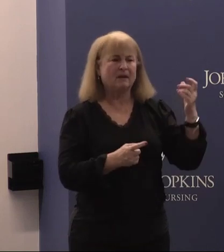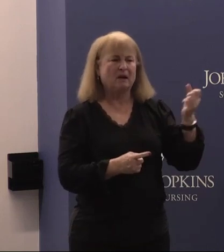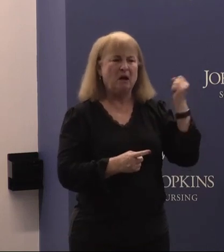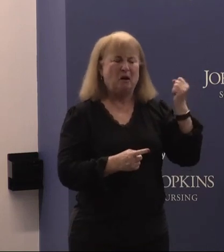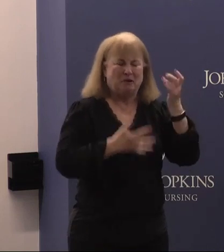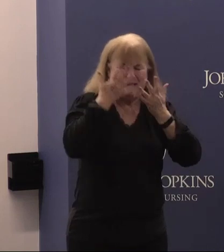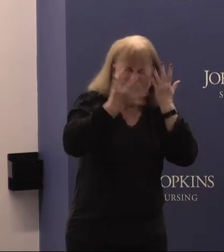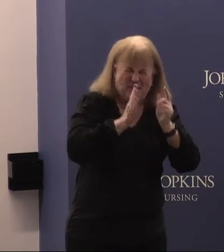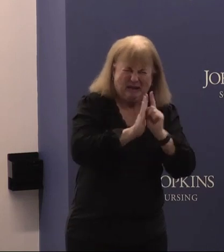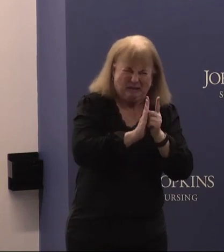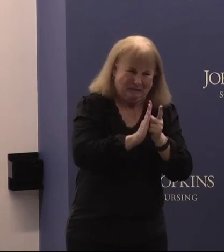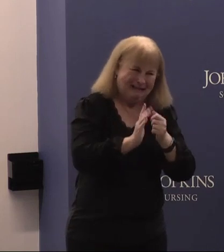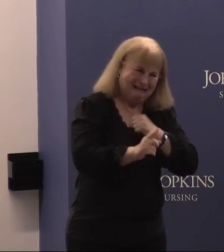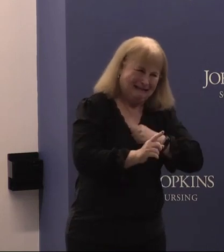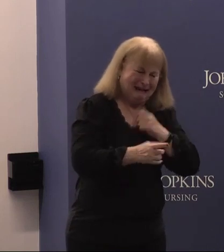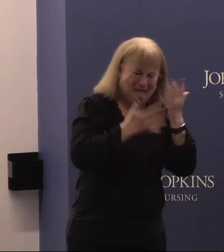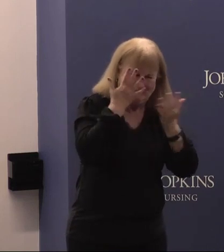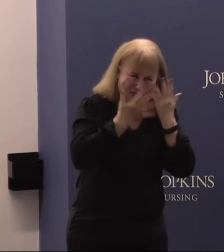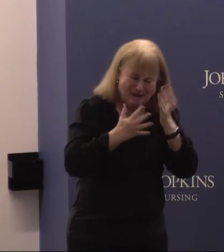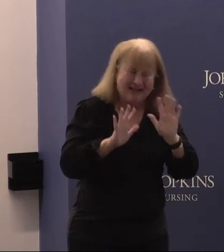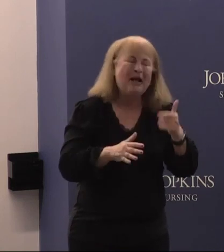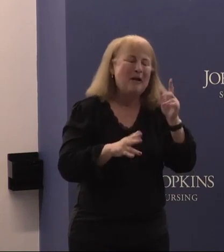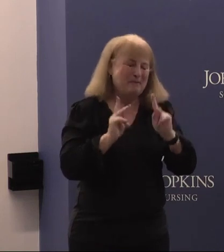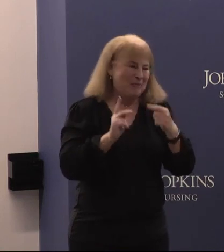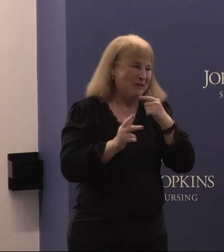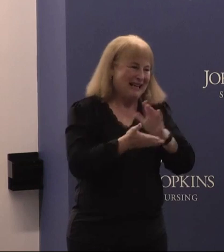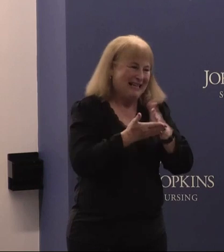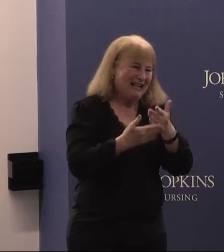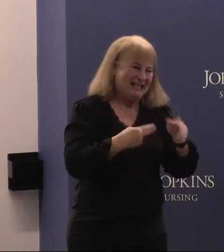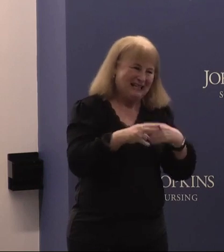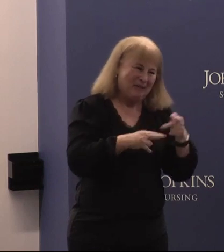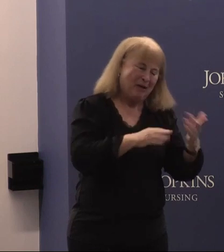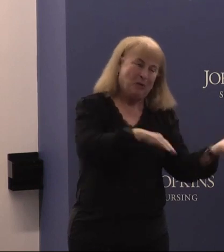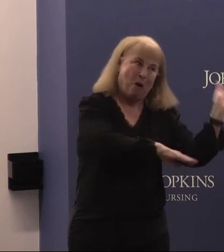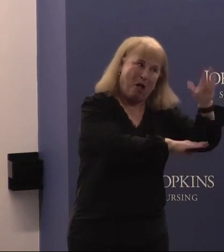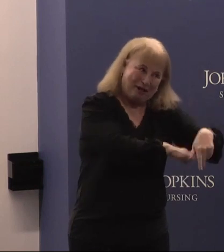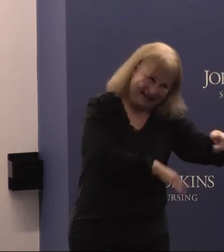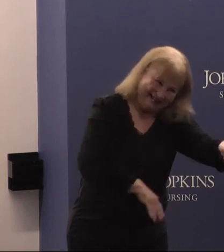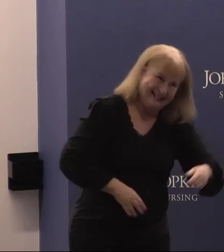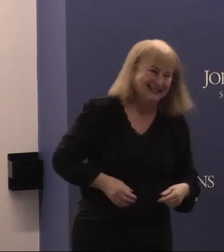just a little bit longer. People are gonna be saying nice things about you all evening. So,